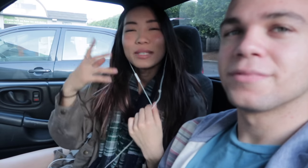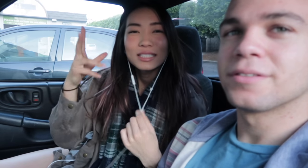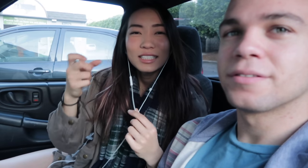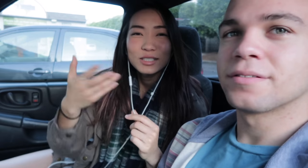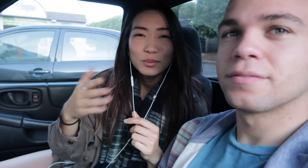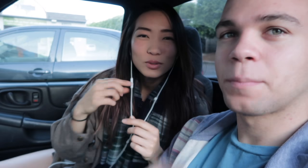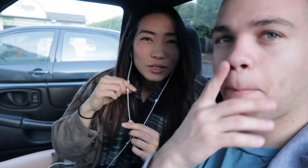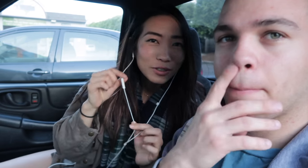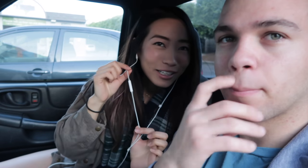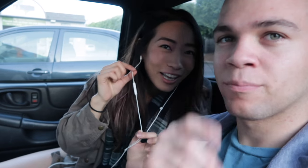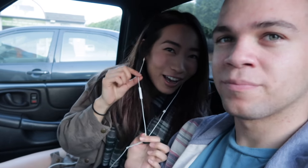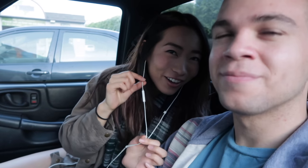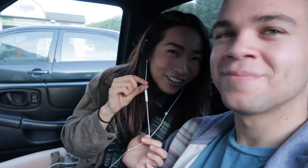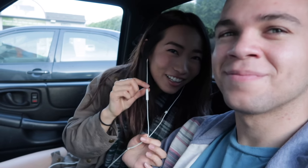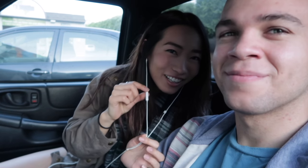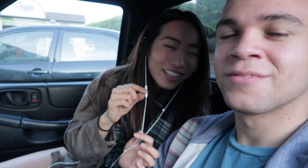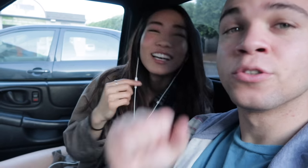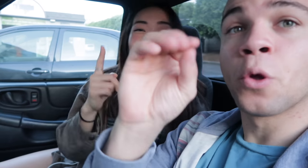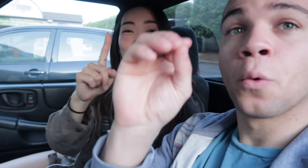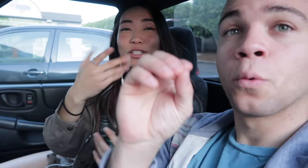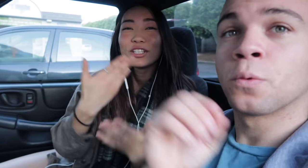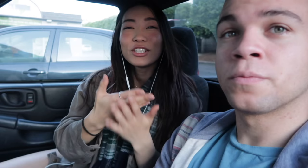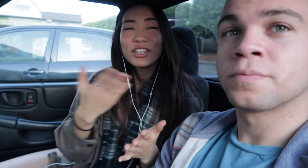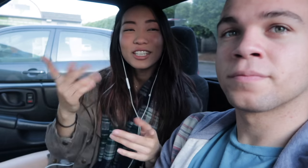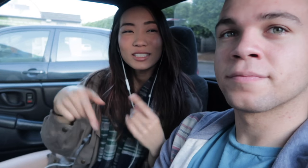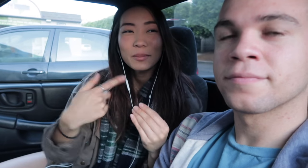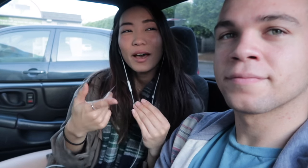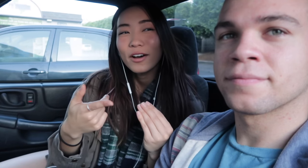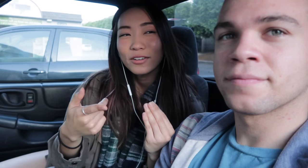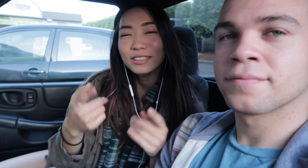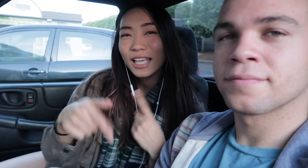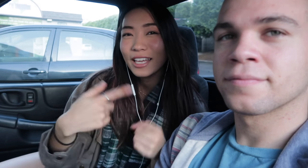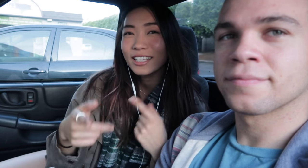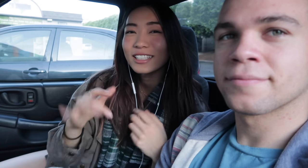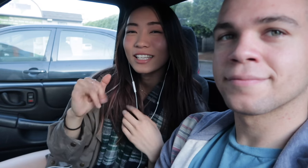listening to music right now. That's one of the good things about signing is that